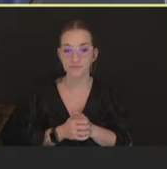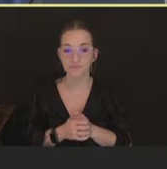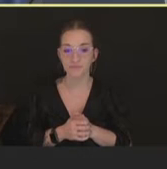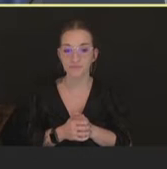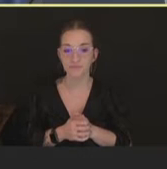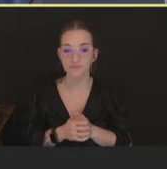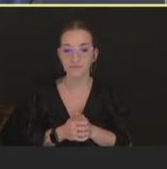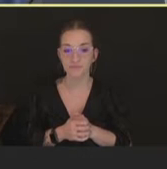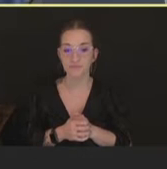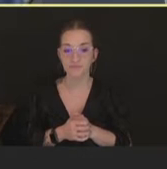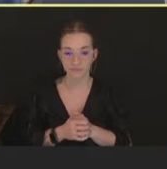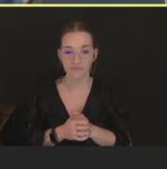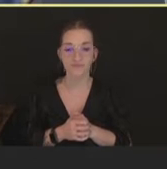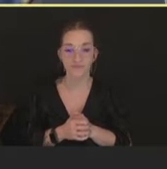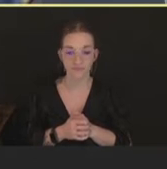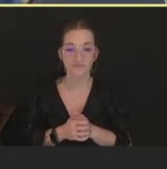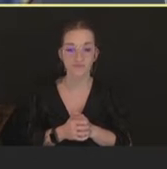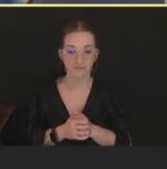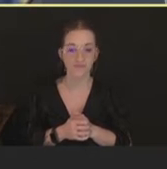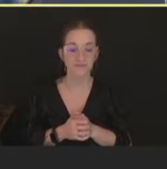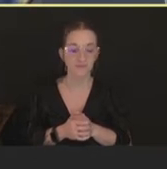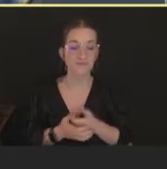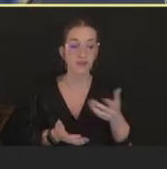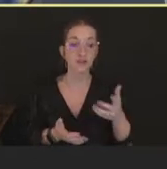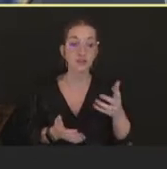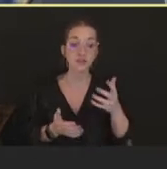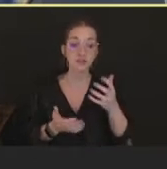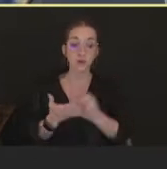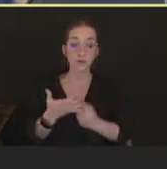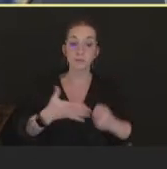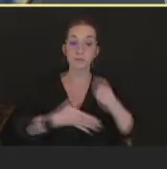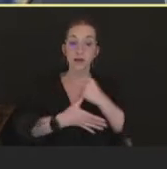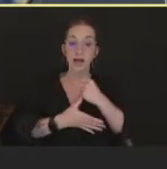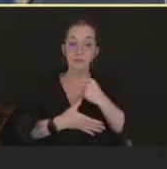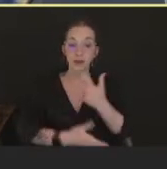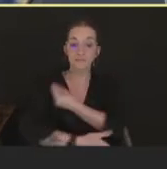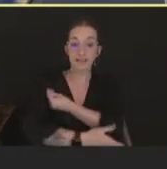So the primary vaccination strategy has been focused on post exposure